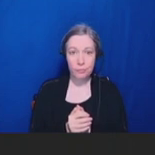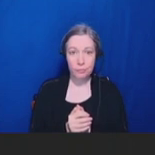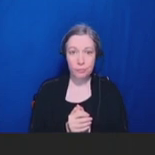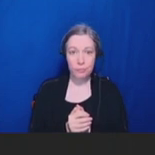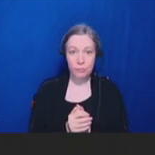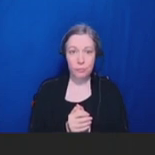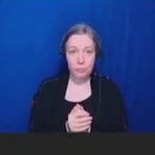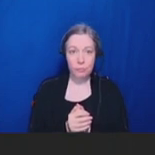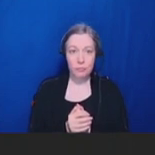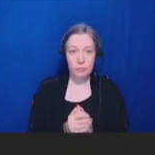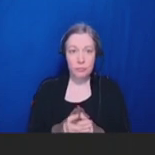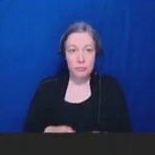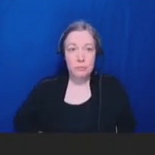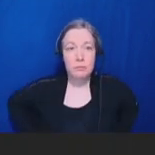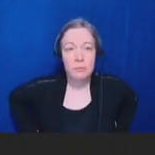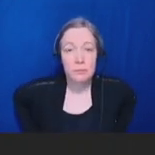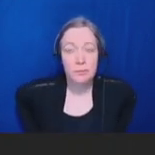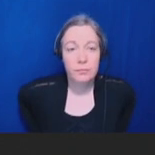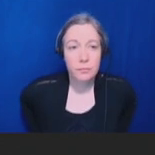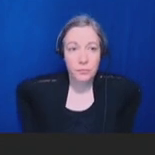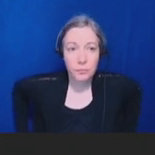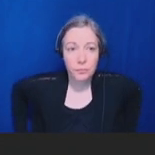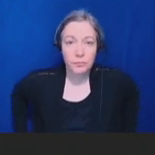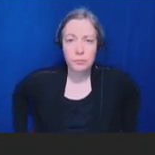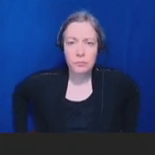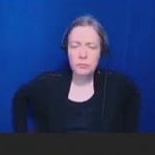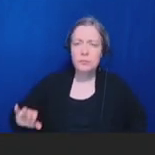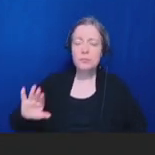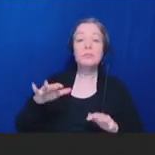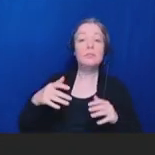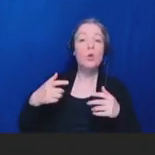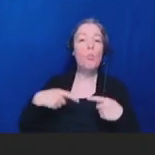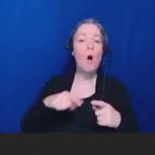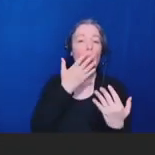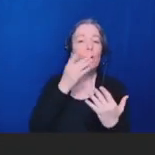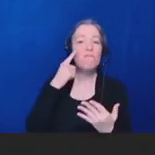people an opportunity, Dr. Hause, do you want to elaborate any more about the discussions